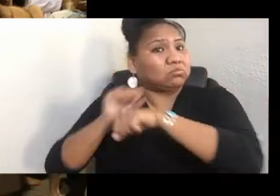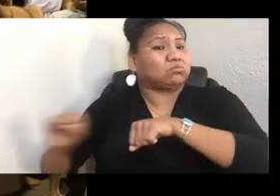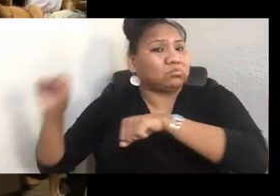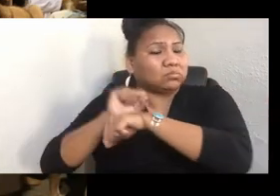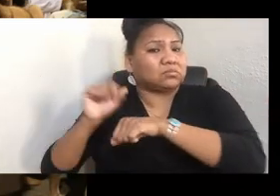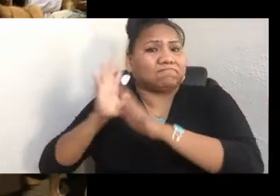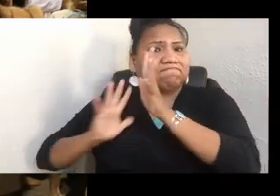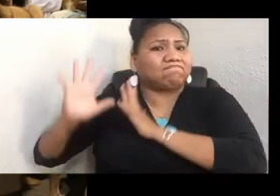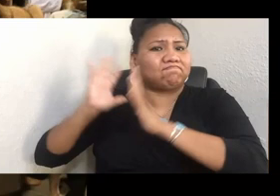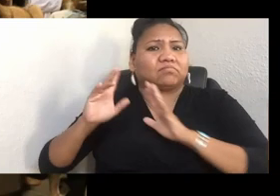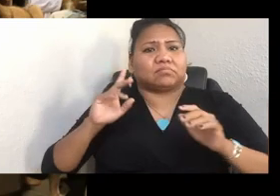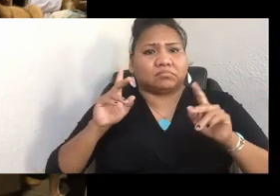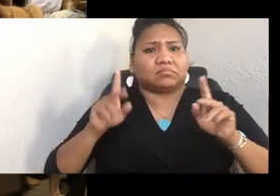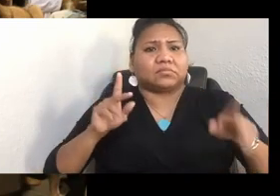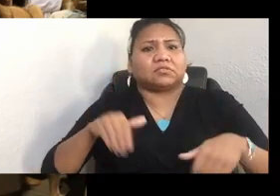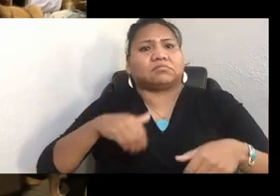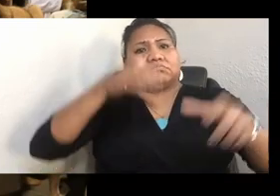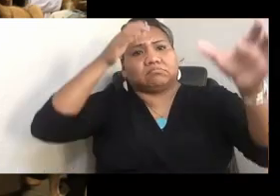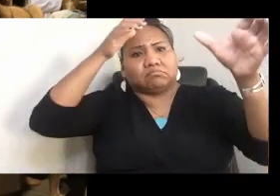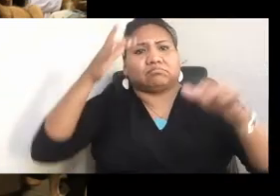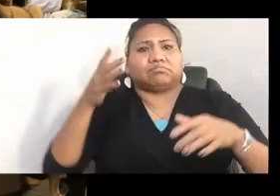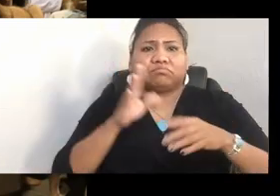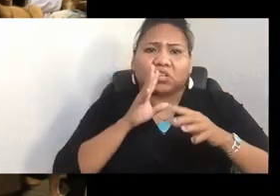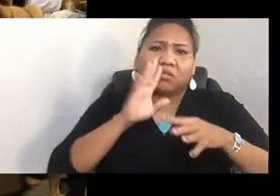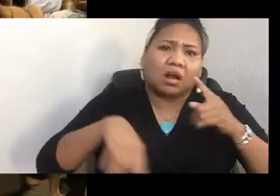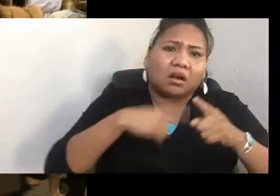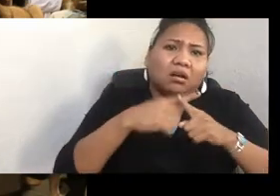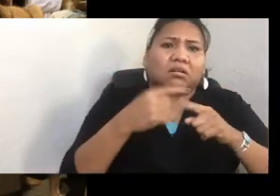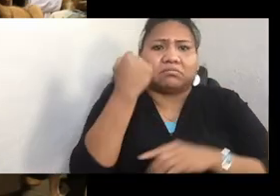talked to you about today and activists, have the opportunity to, only last week,